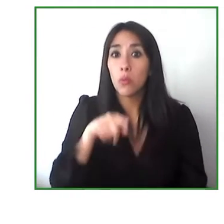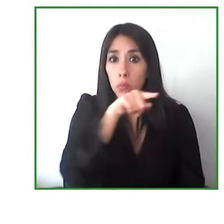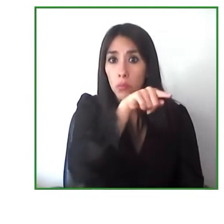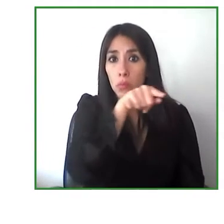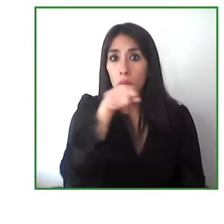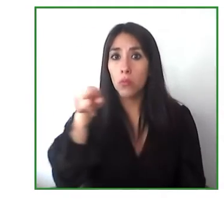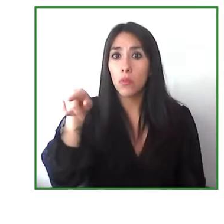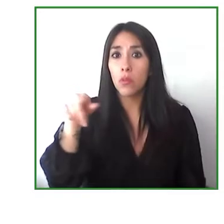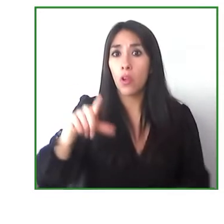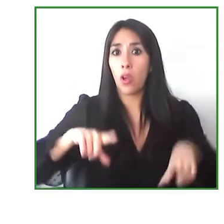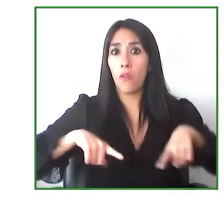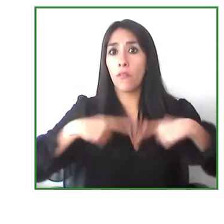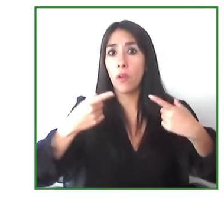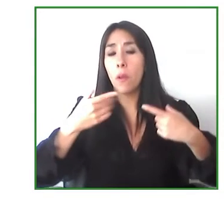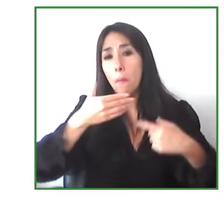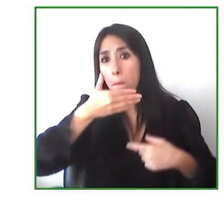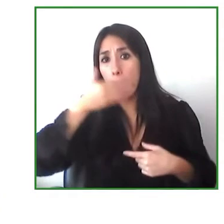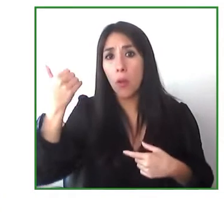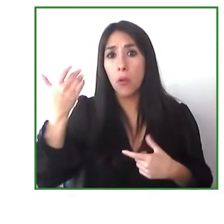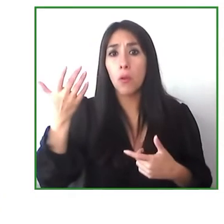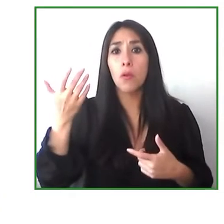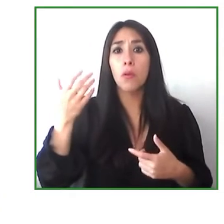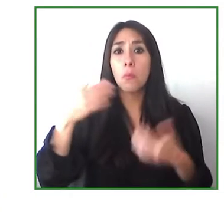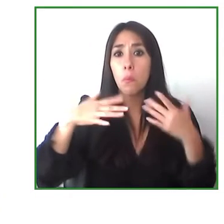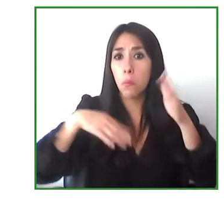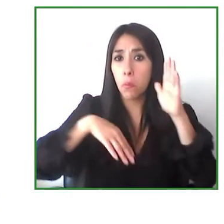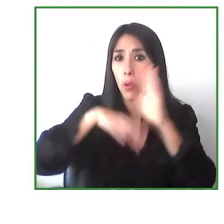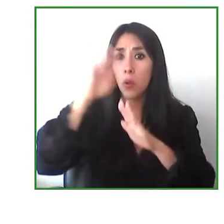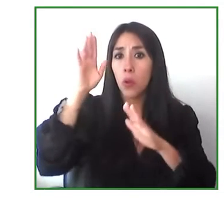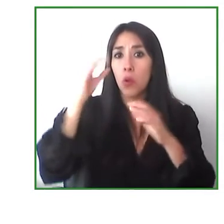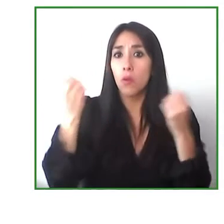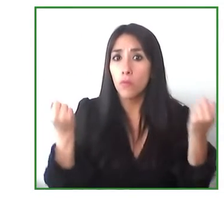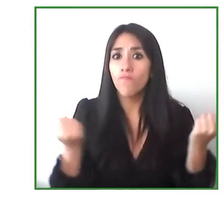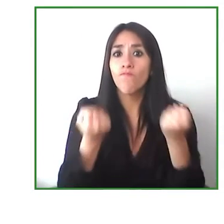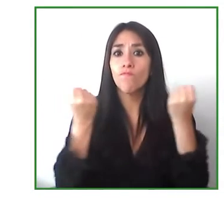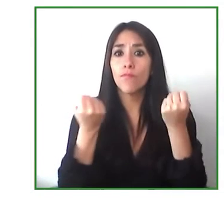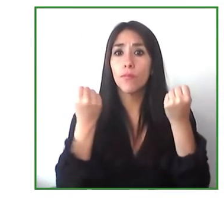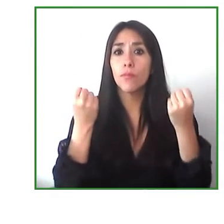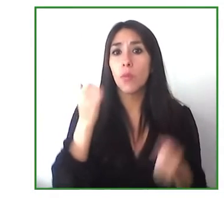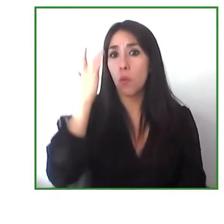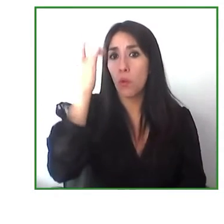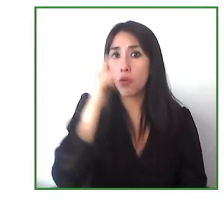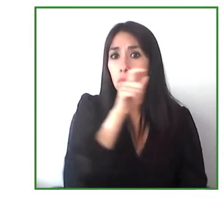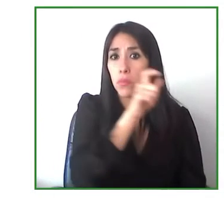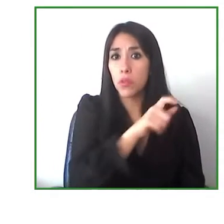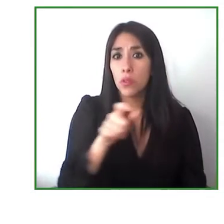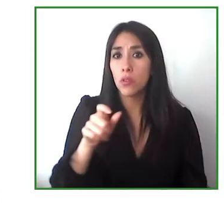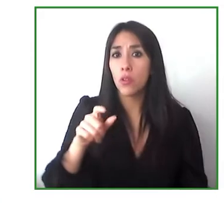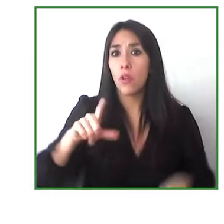like touching that's the main motivation because life changes for them